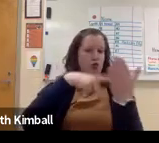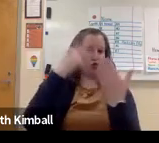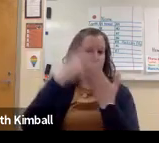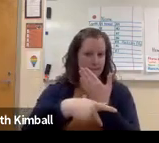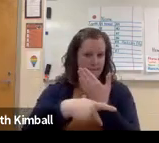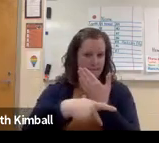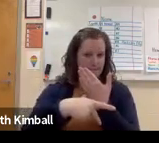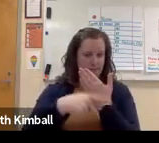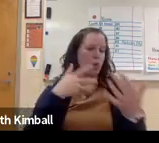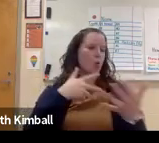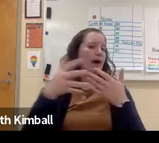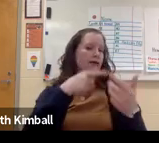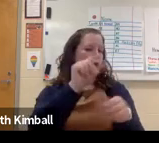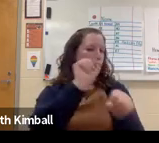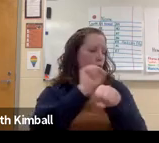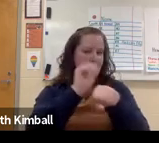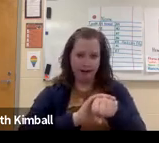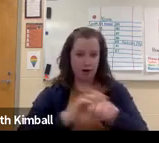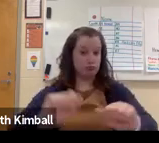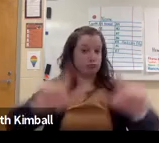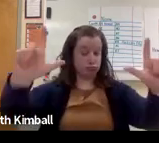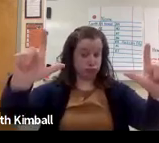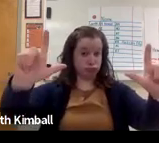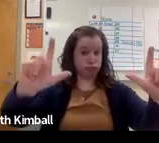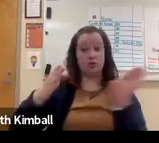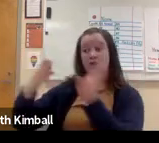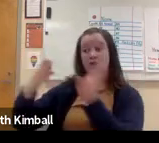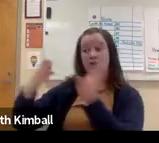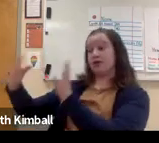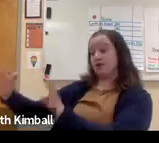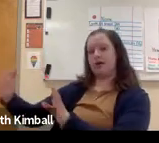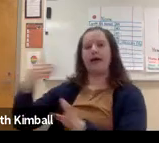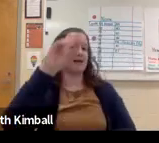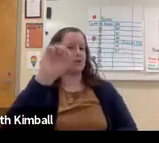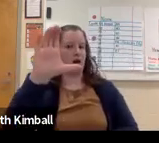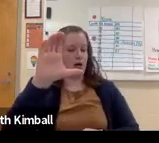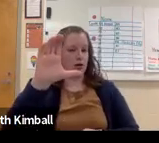it lets one person actually open up the program and look at the code.